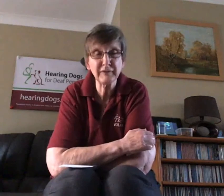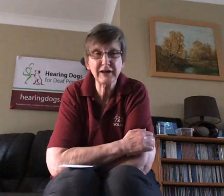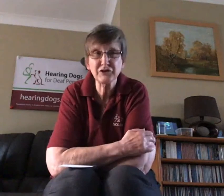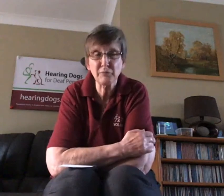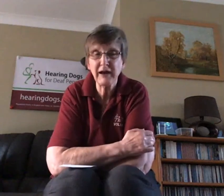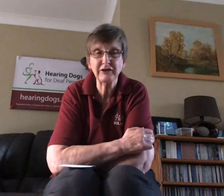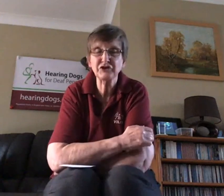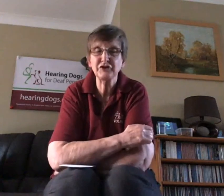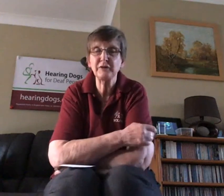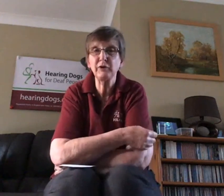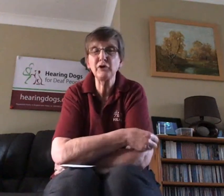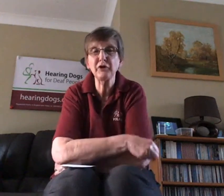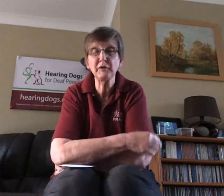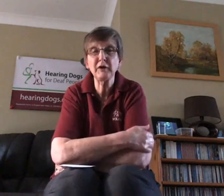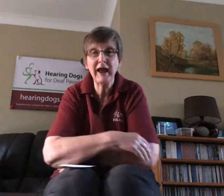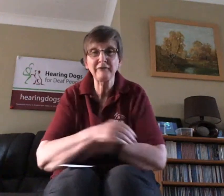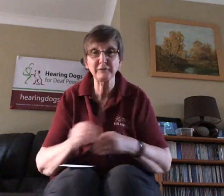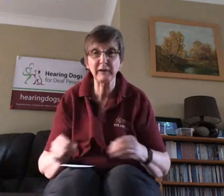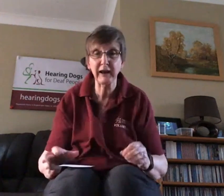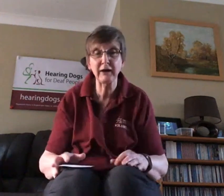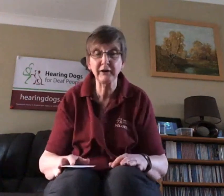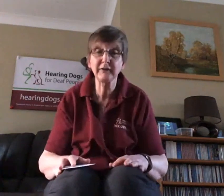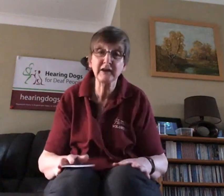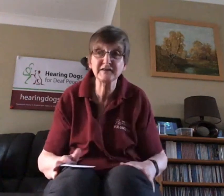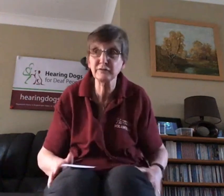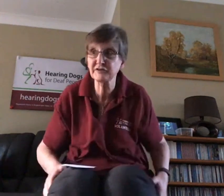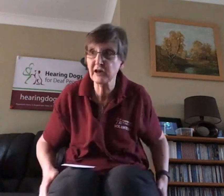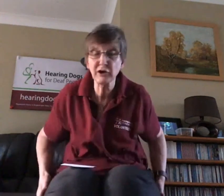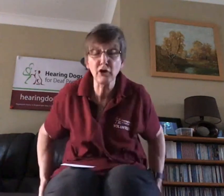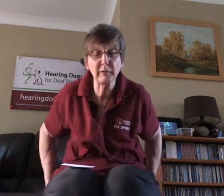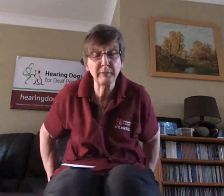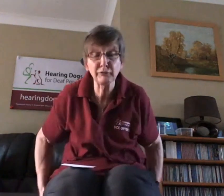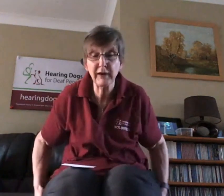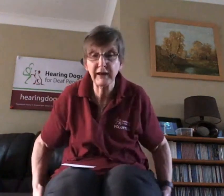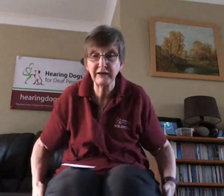not mandatory, we're not we don't have to be allowed in they can still say no, but people